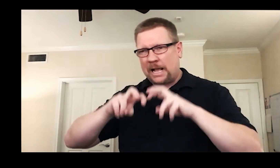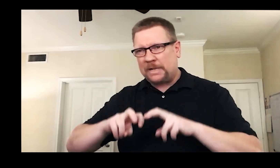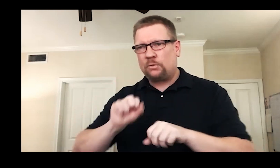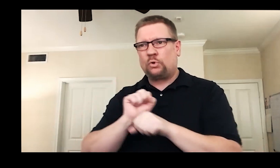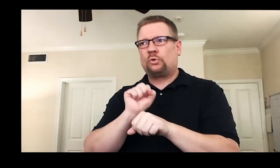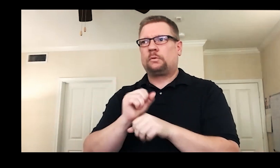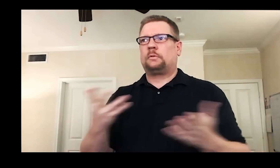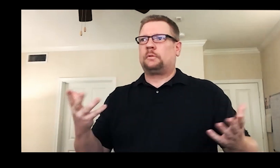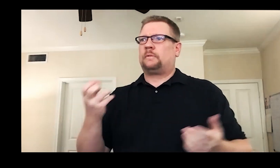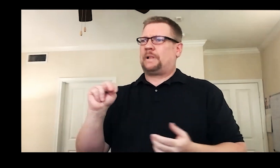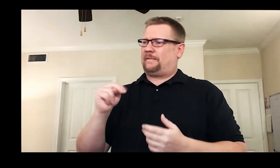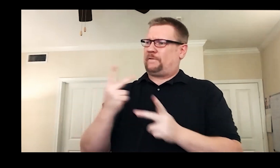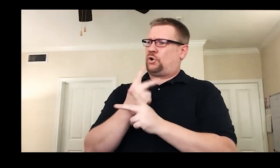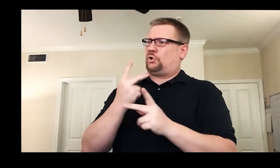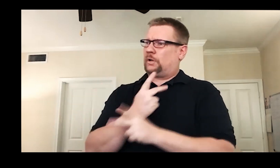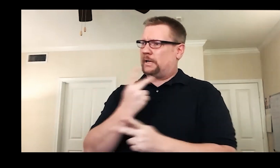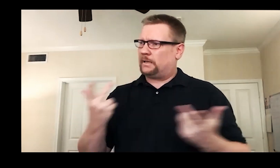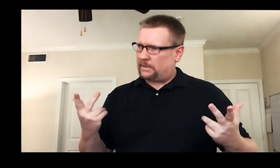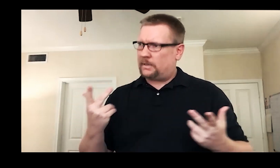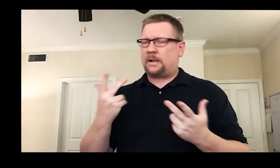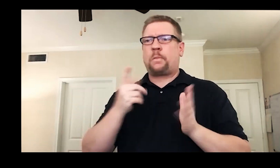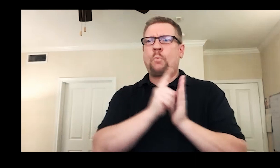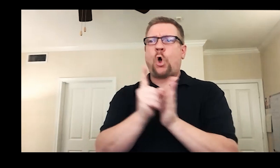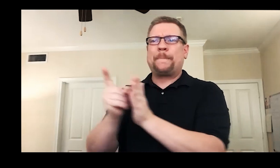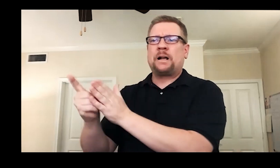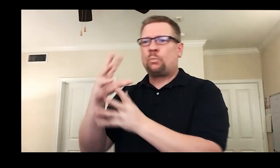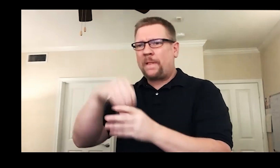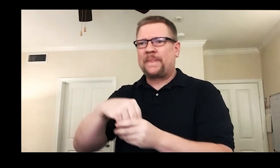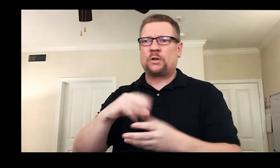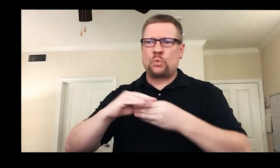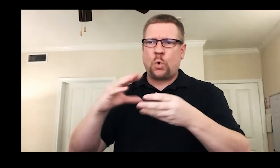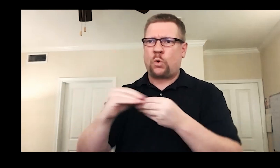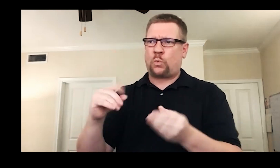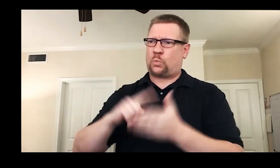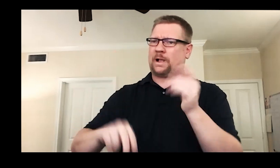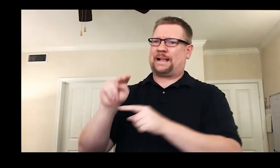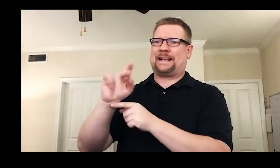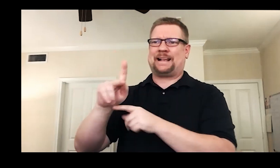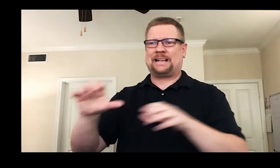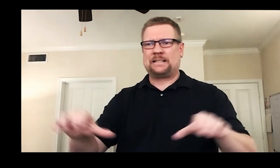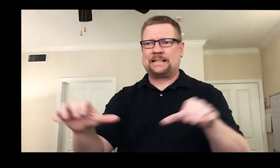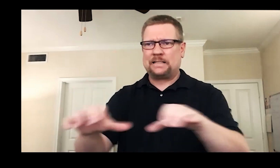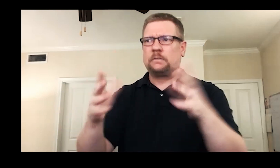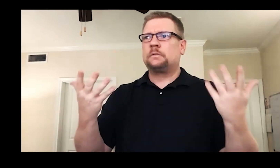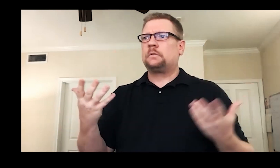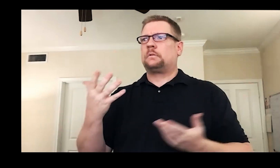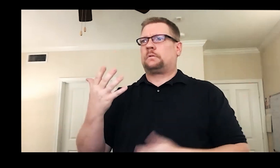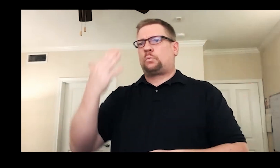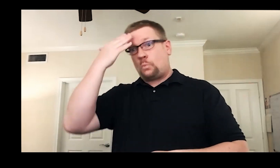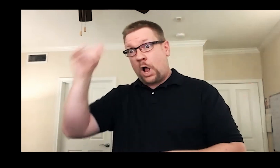and analysis. I had to figure out Nick’s moment by moment motivation for what he does in the story